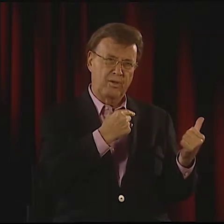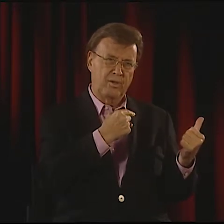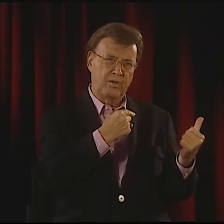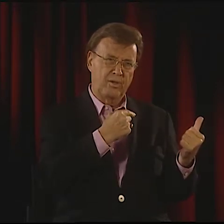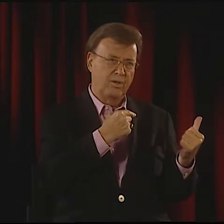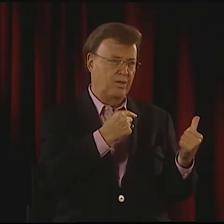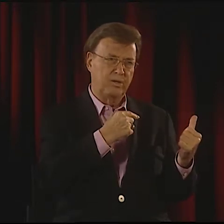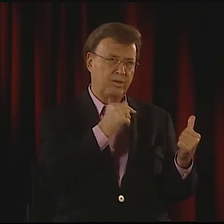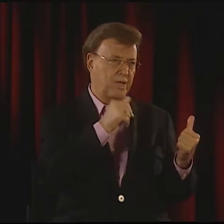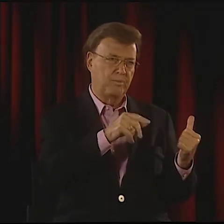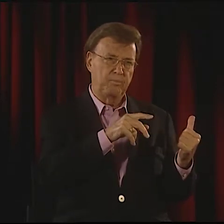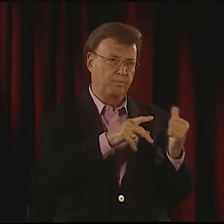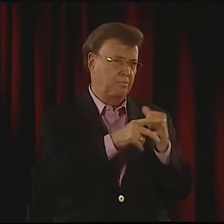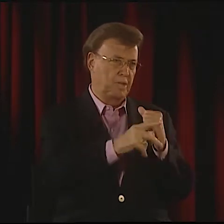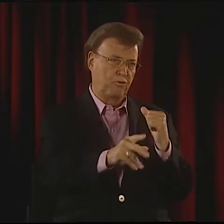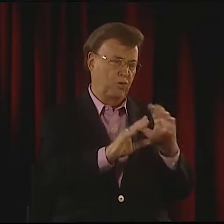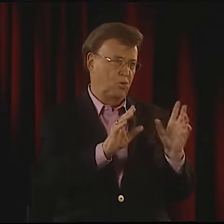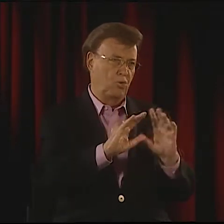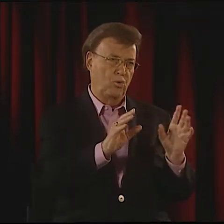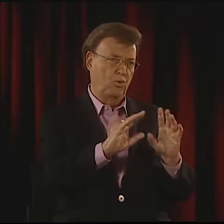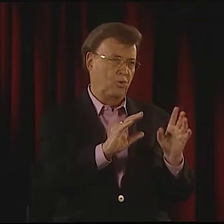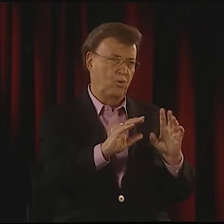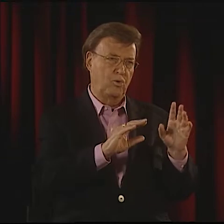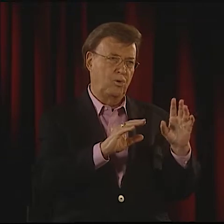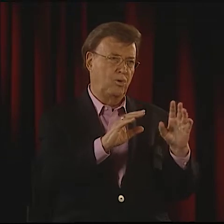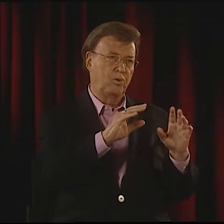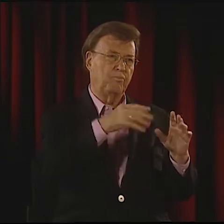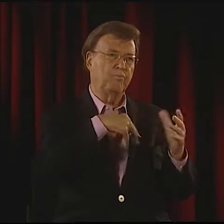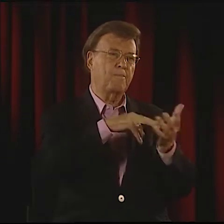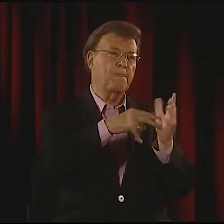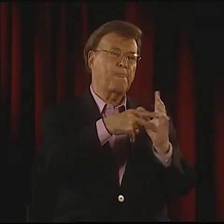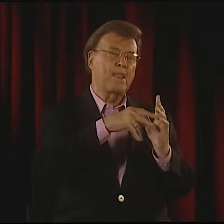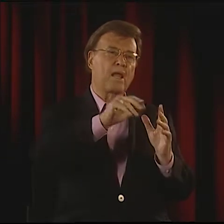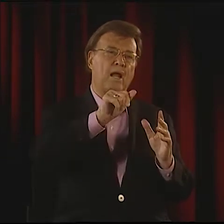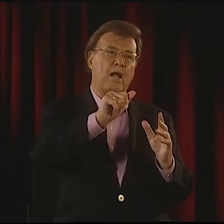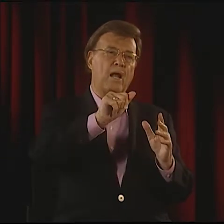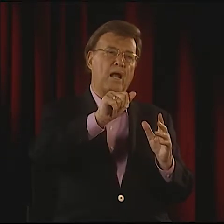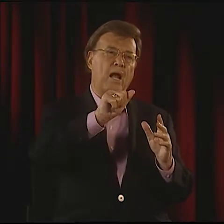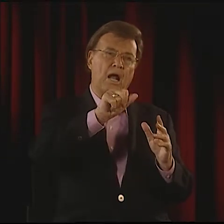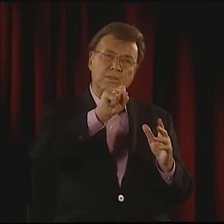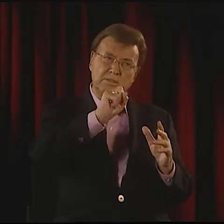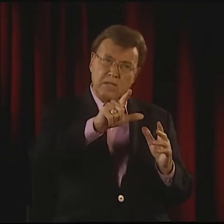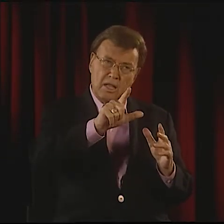AND WHO ELSE WERE WE TALKING ABOUT? NO, NO, NOT PANERA.